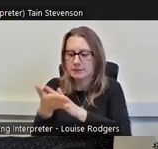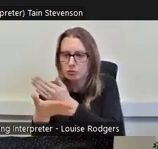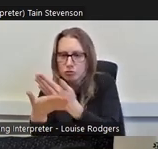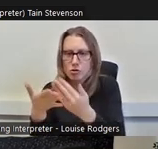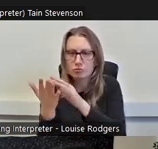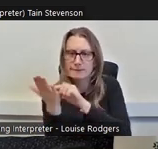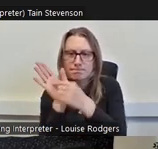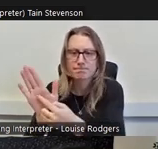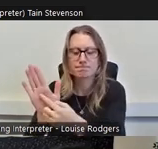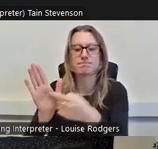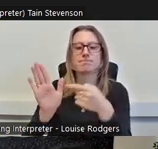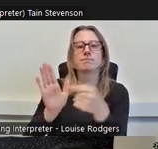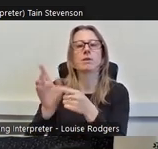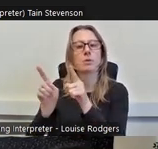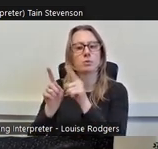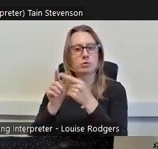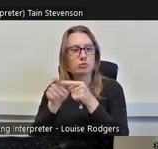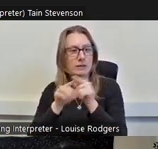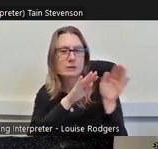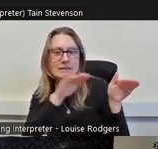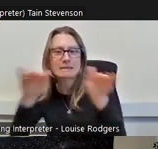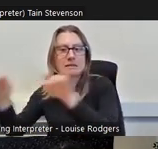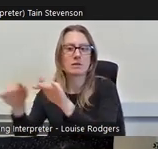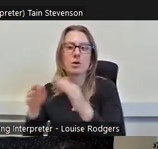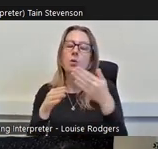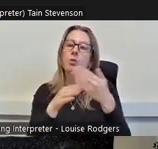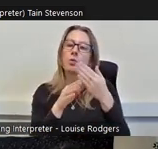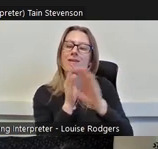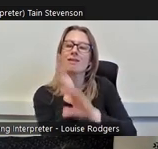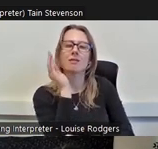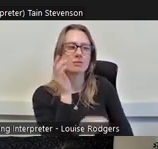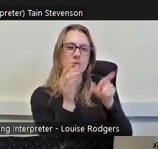reach working class audiences, so we do a lot of consultation and training with